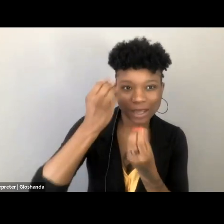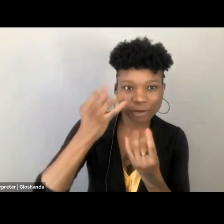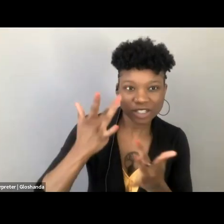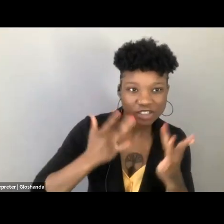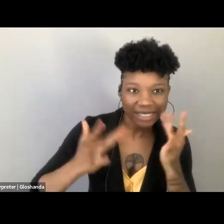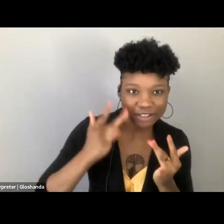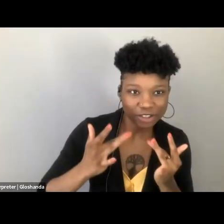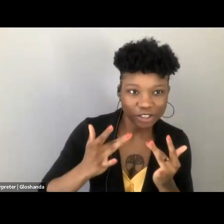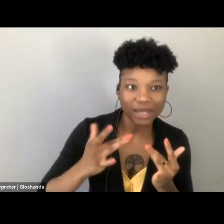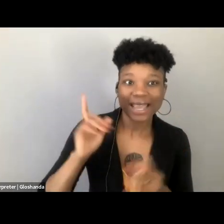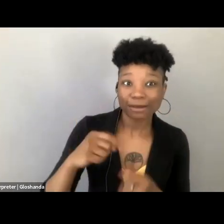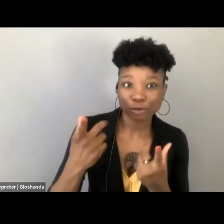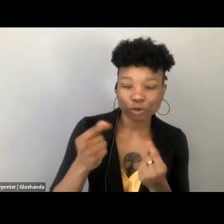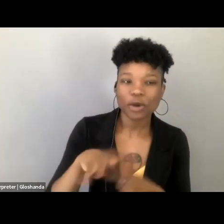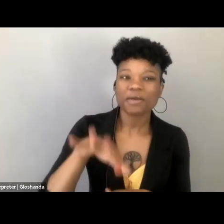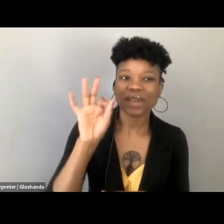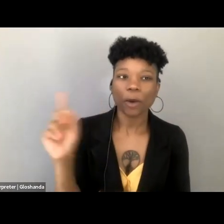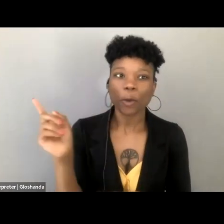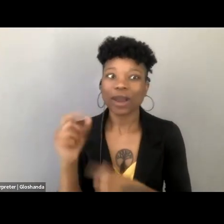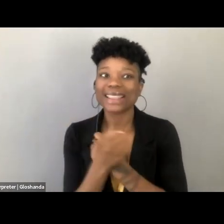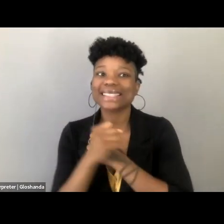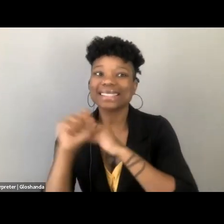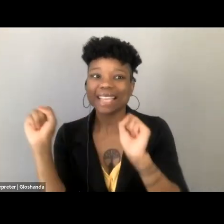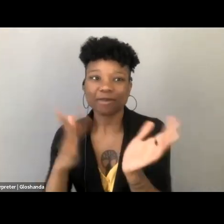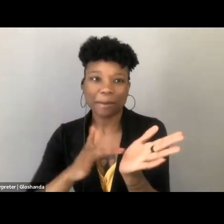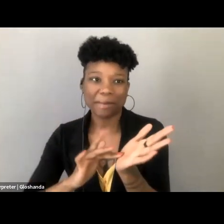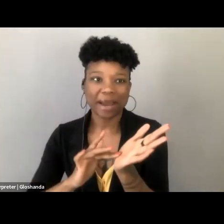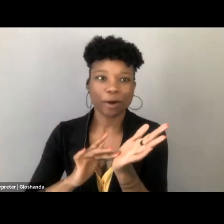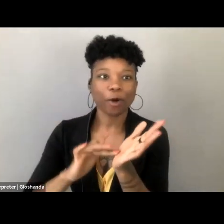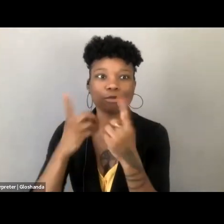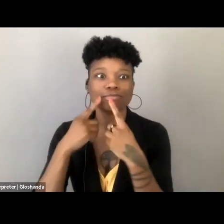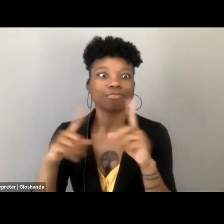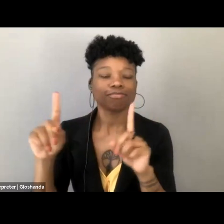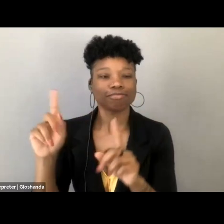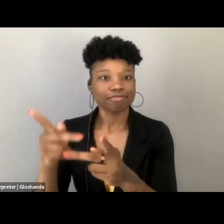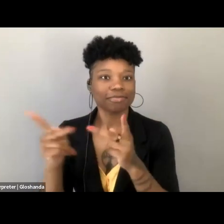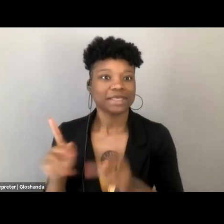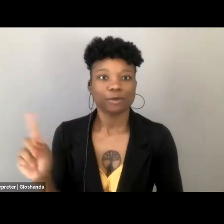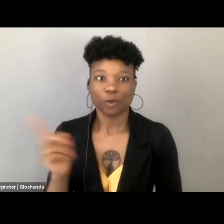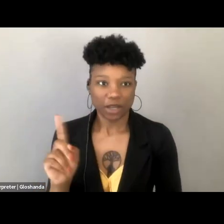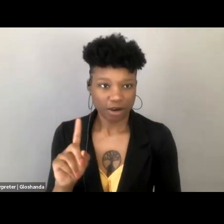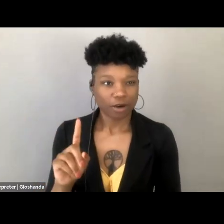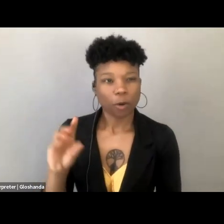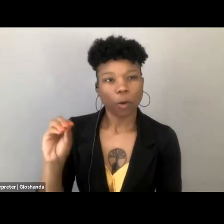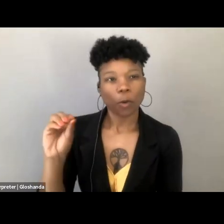and to find a way to get there safely. In that spirit, and to think about how the revitalization of Comstock